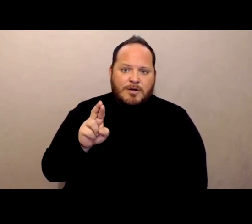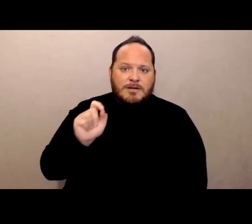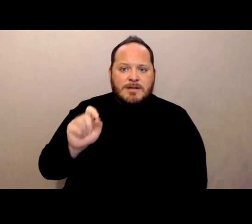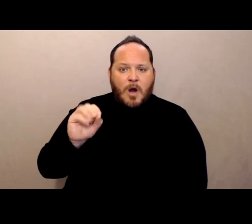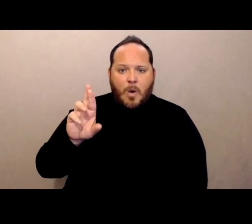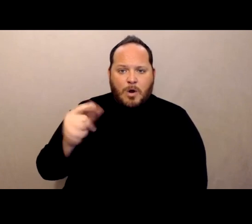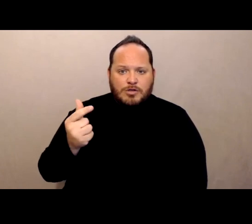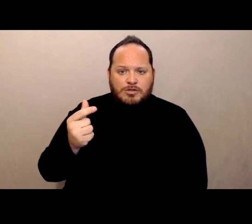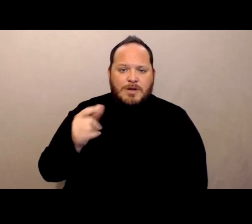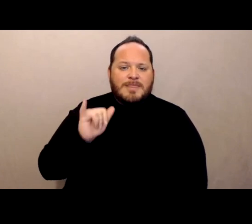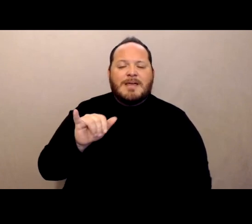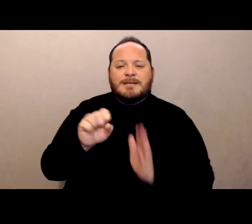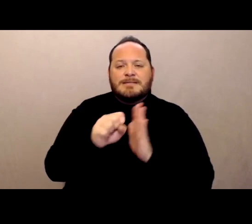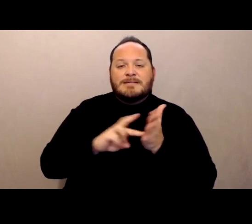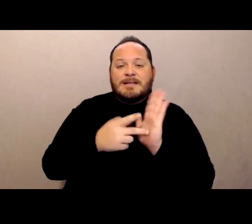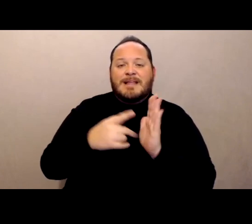stands for California Advocates for Nursing Home Reform,